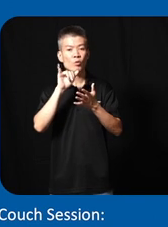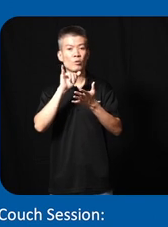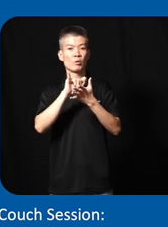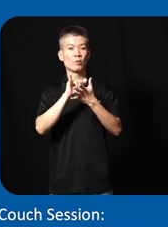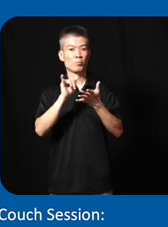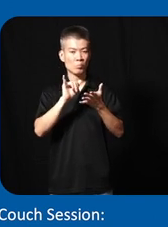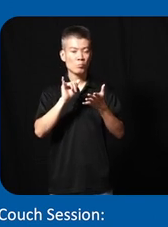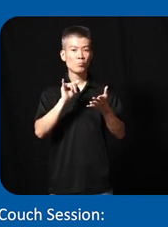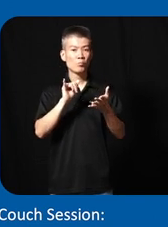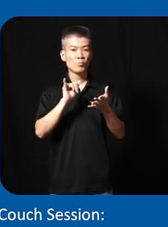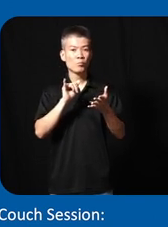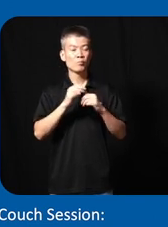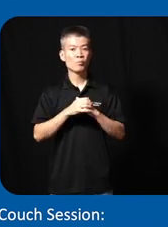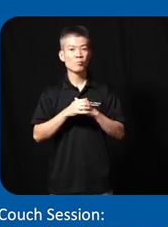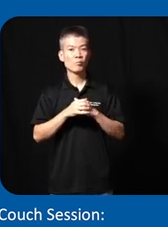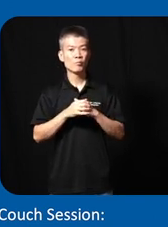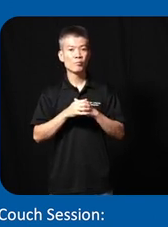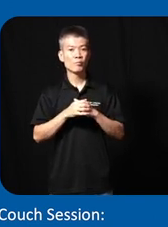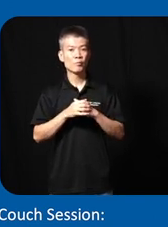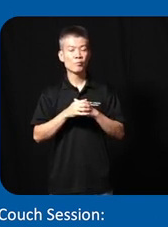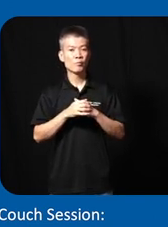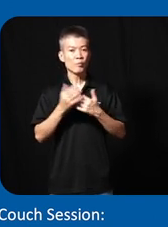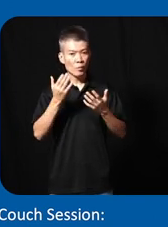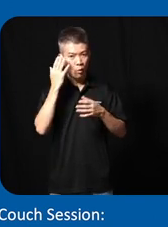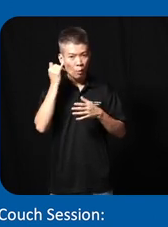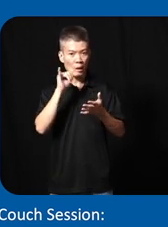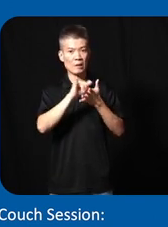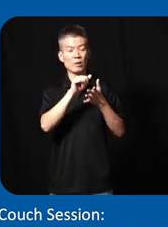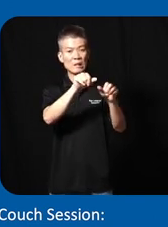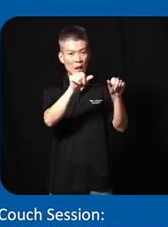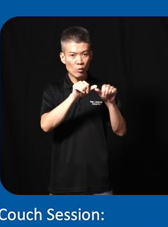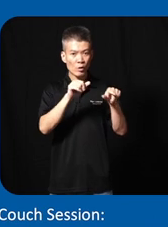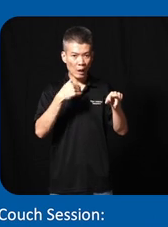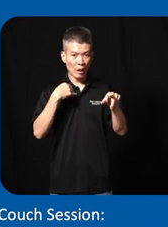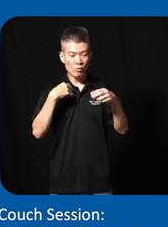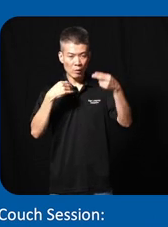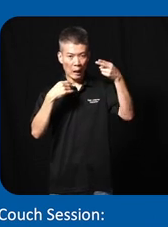it you know like like for example uh why in this area they have a high concentration of